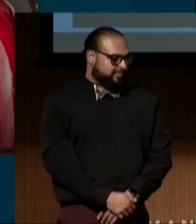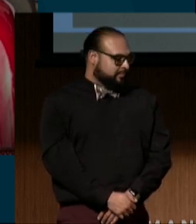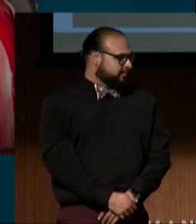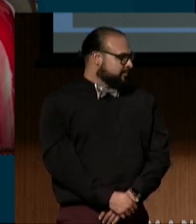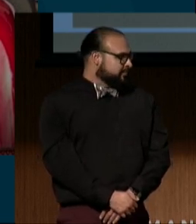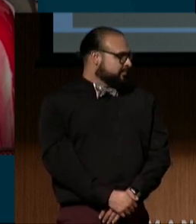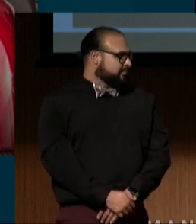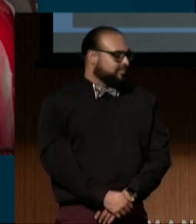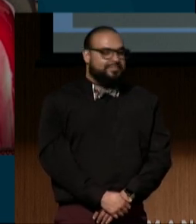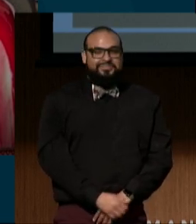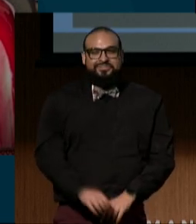Okay.